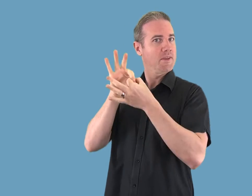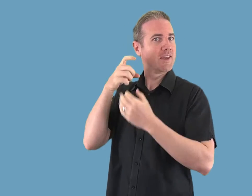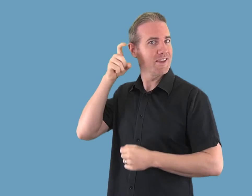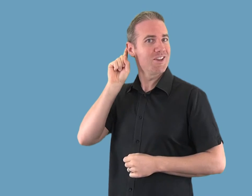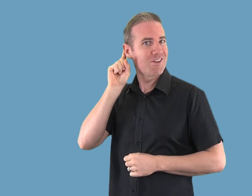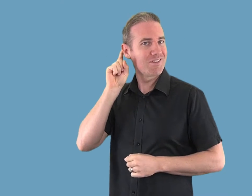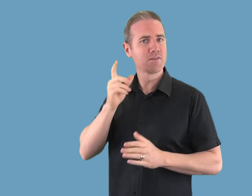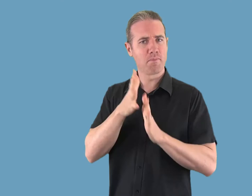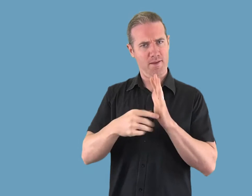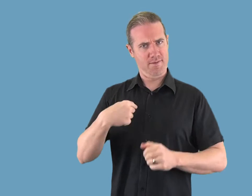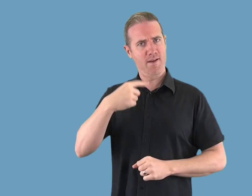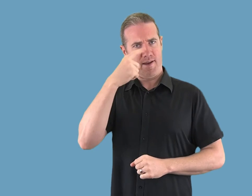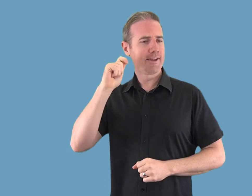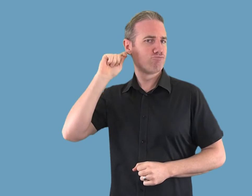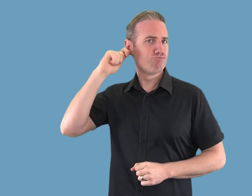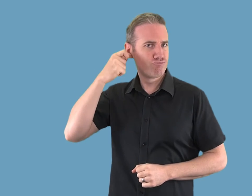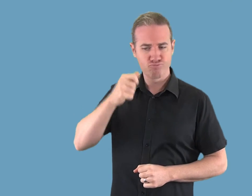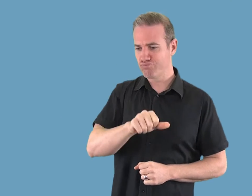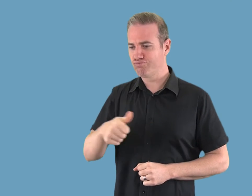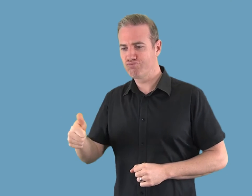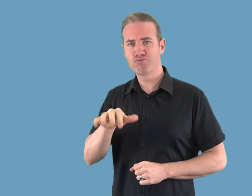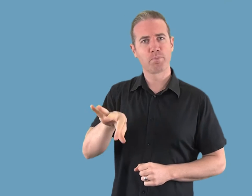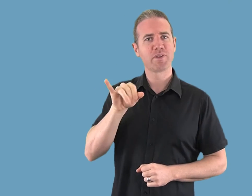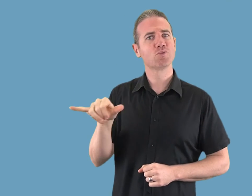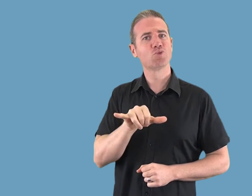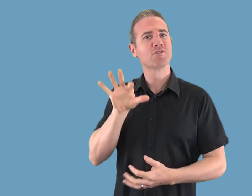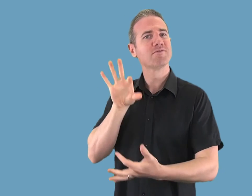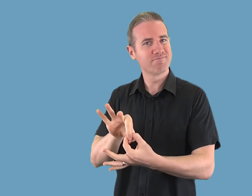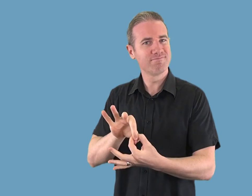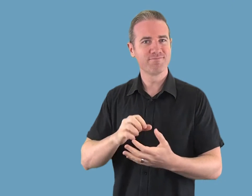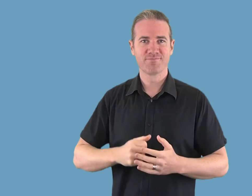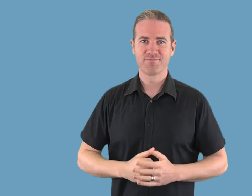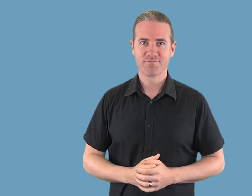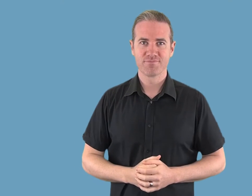multiple iOS devices so they can switch between them as needed.